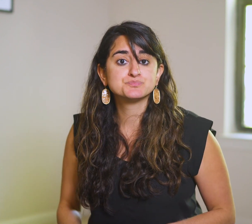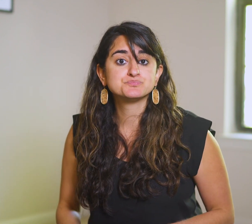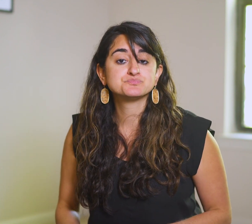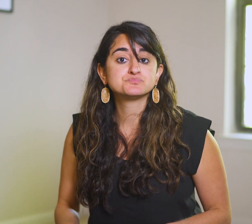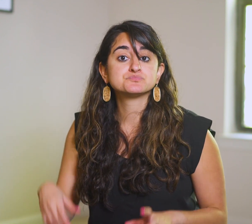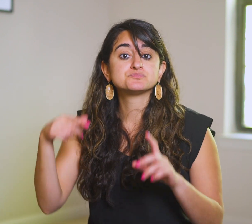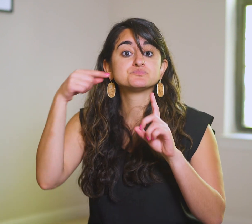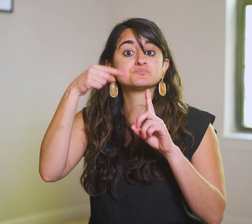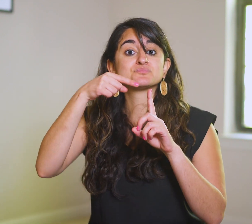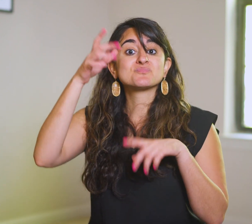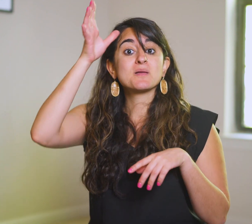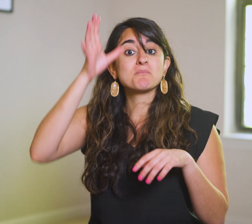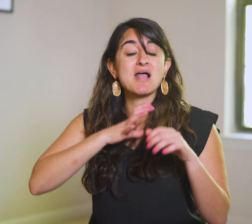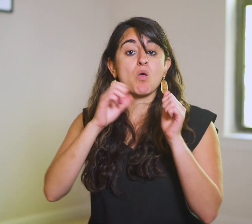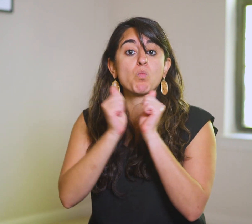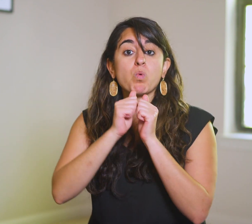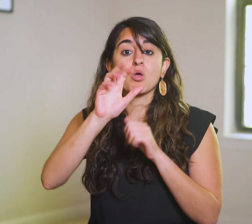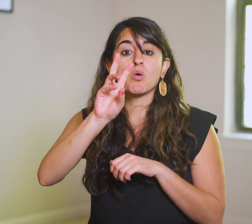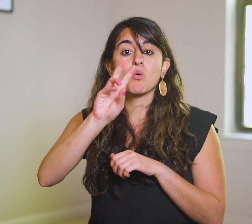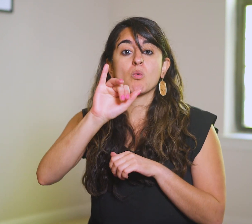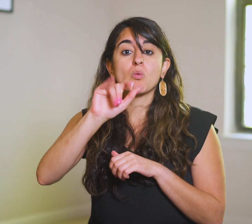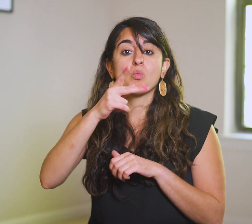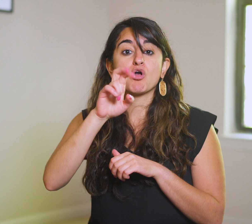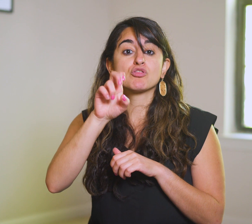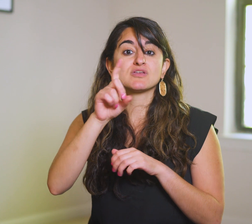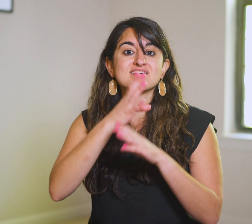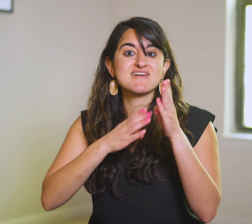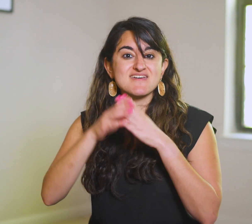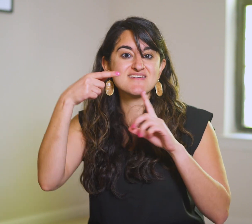The man with the withered hand